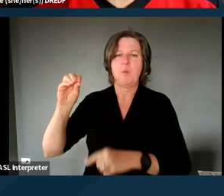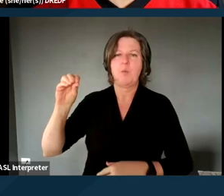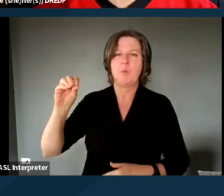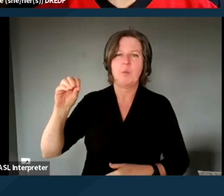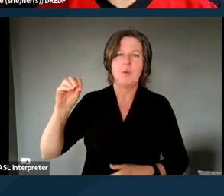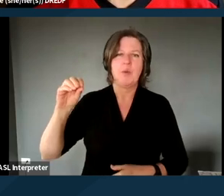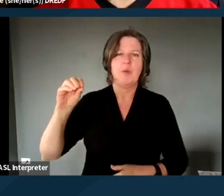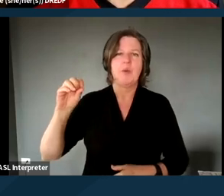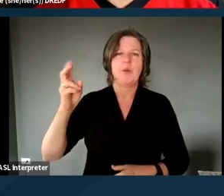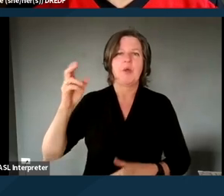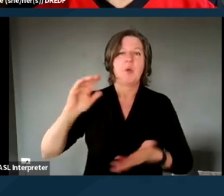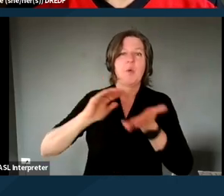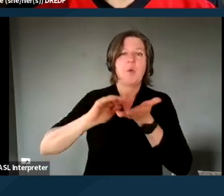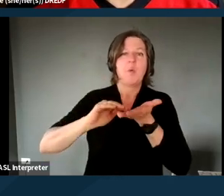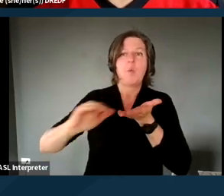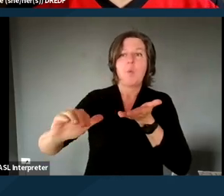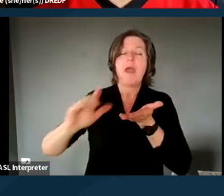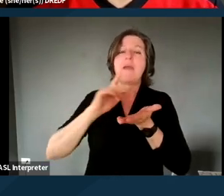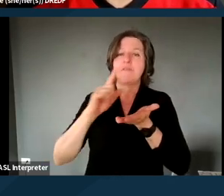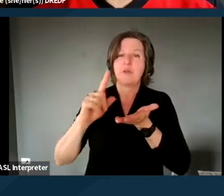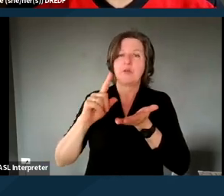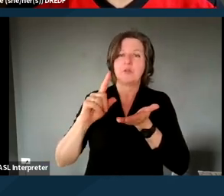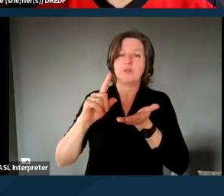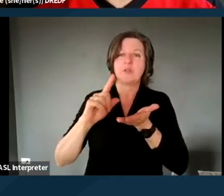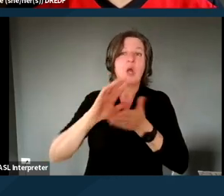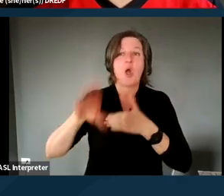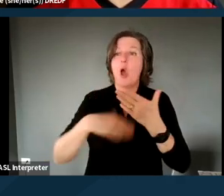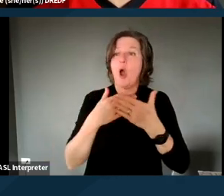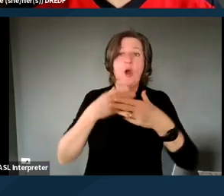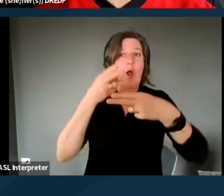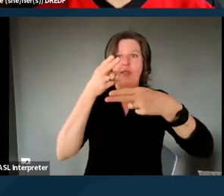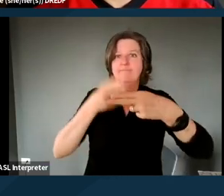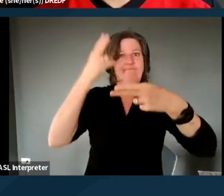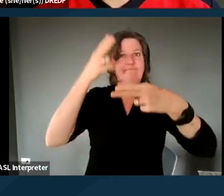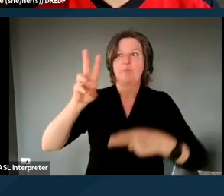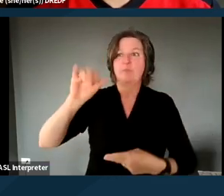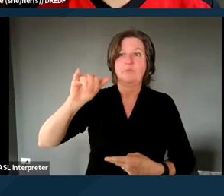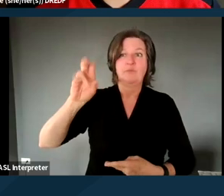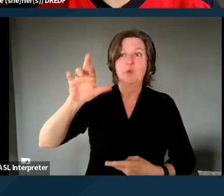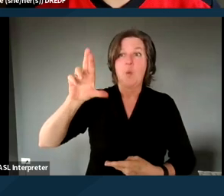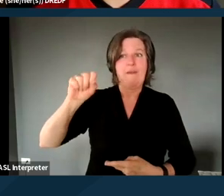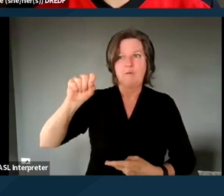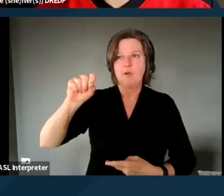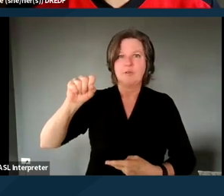waivers are all called waivers because they have things in common, they're waving elements of the Medicaid Act,